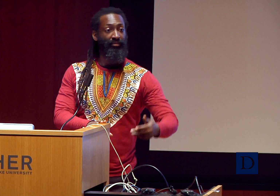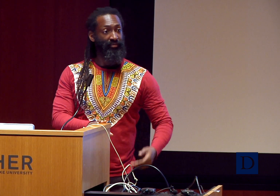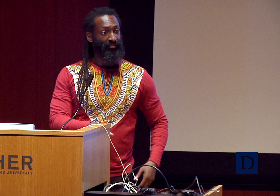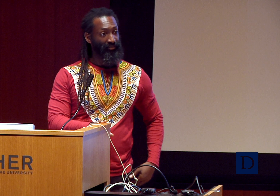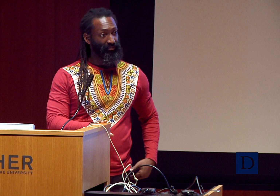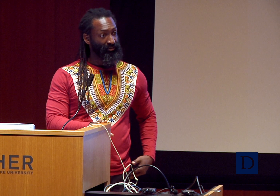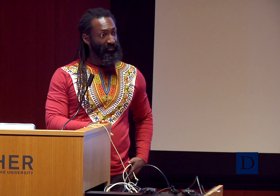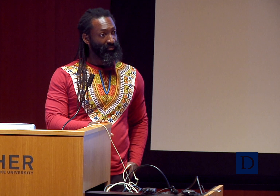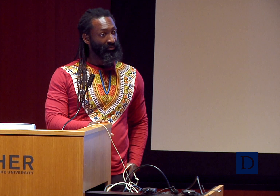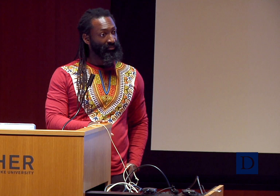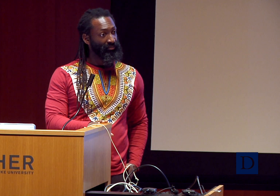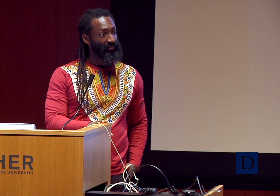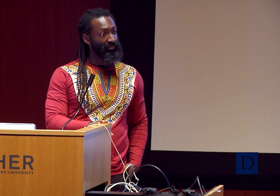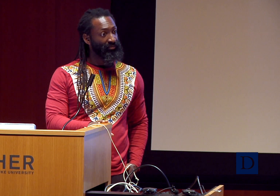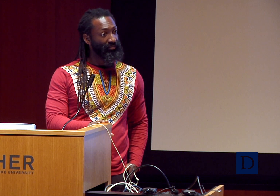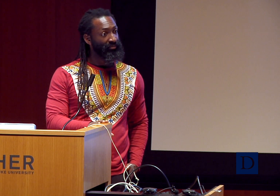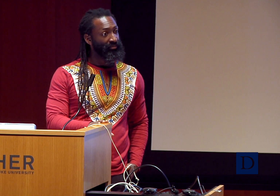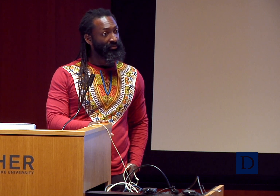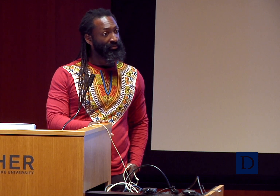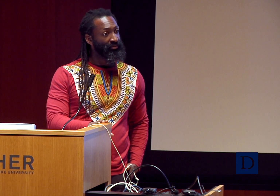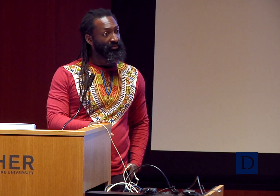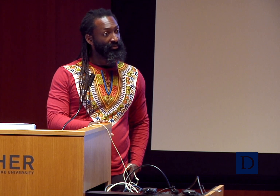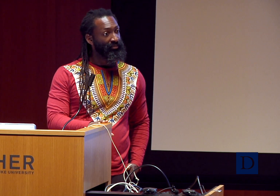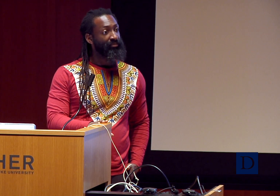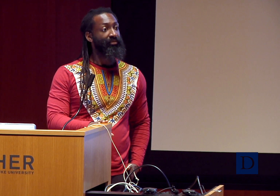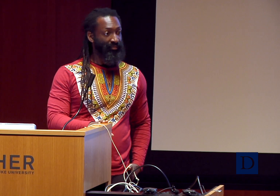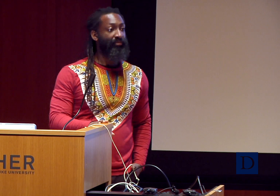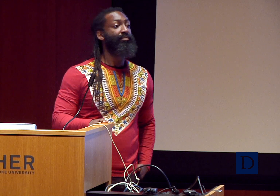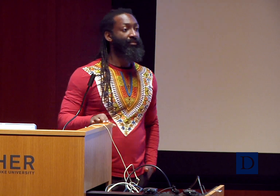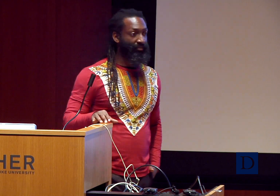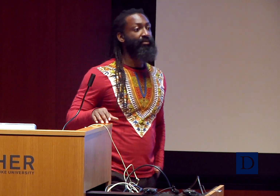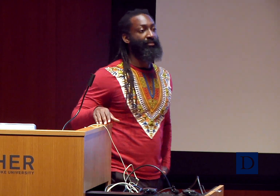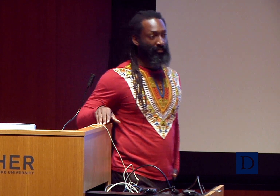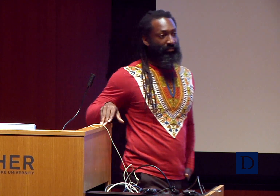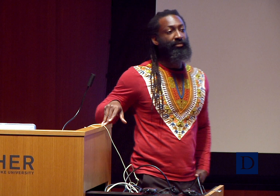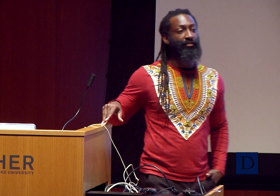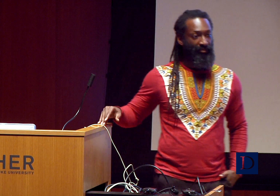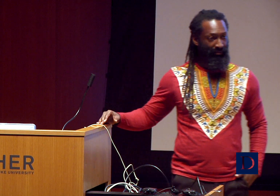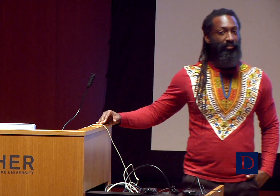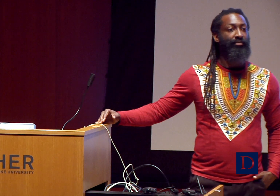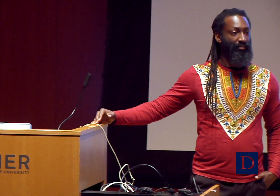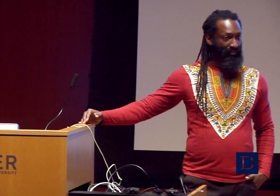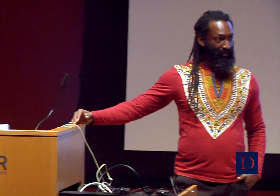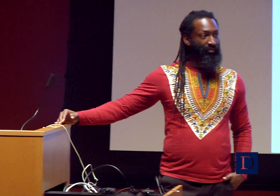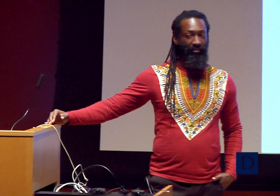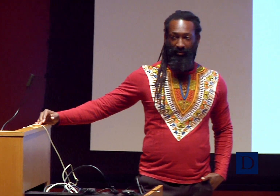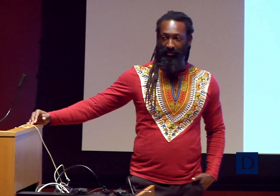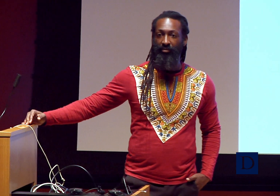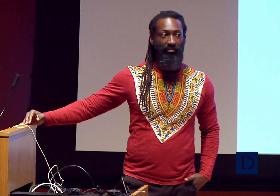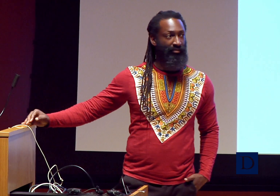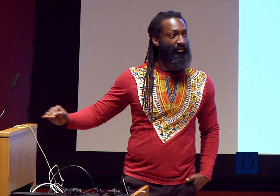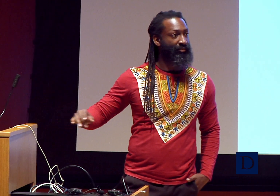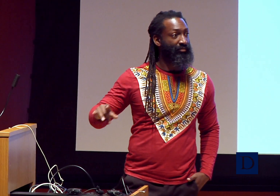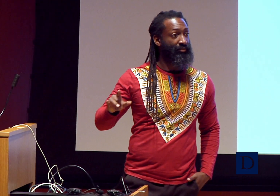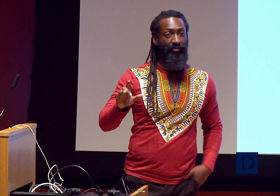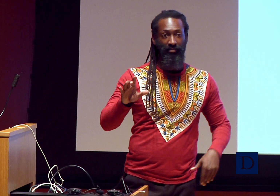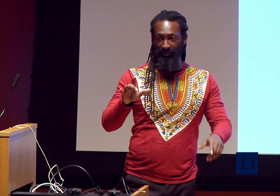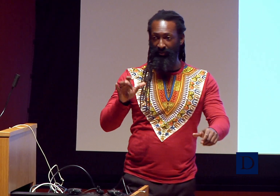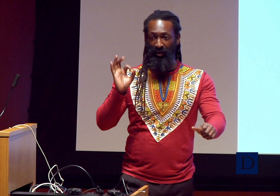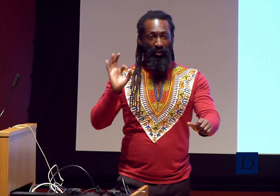I’m going to say the wrong thing, and I’m going to offend you somehow, and therefore, it’s easier just to not pay attention.